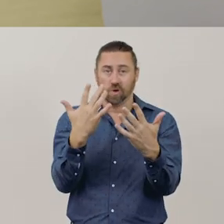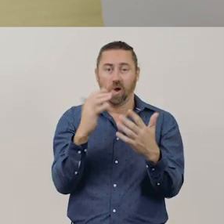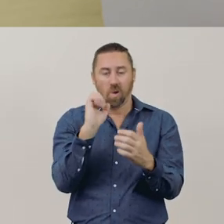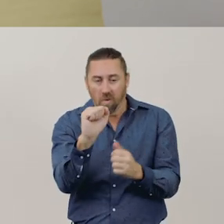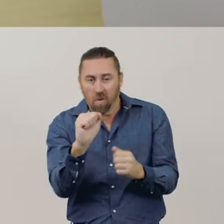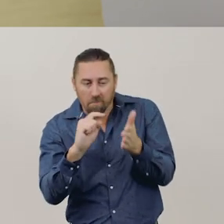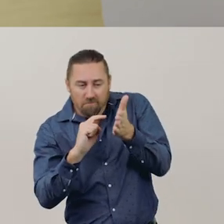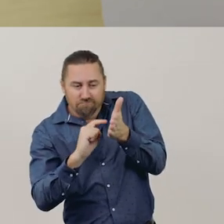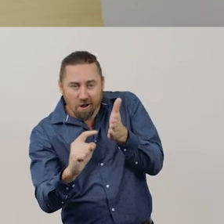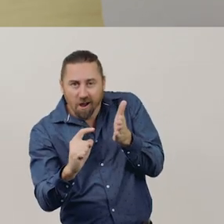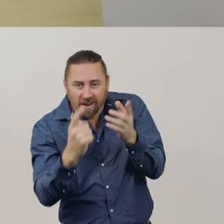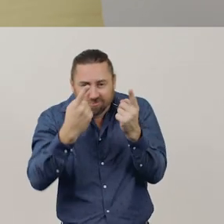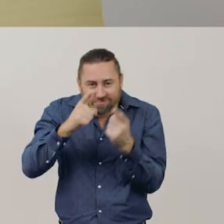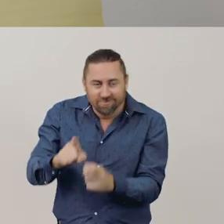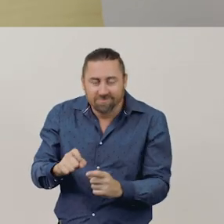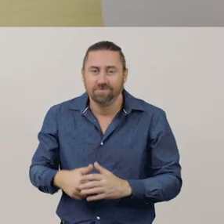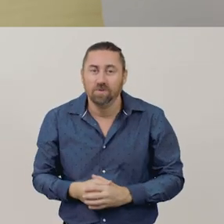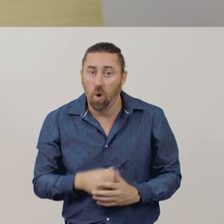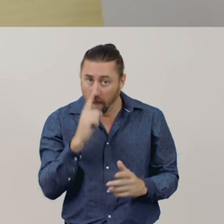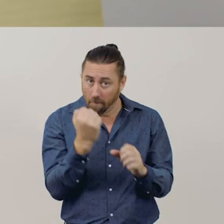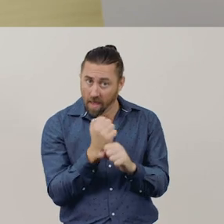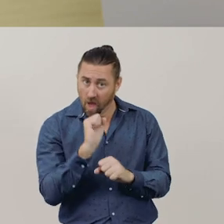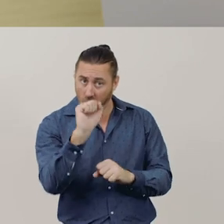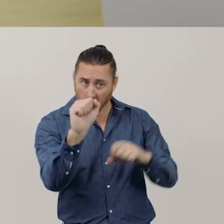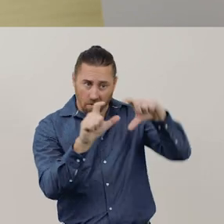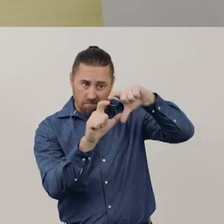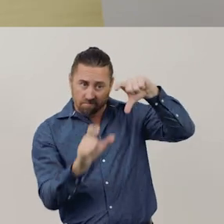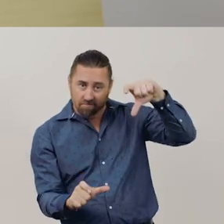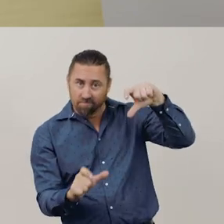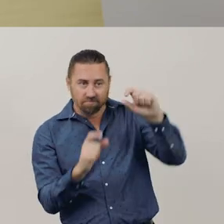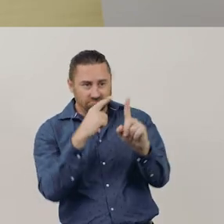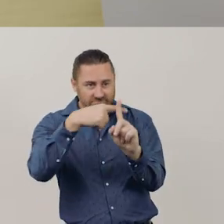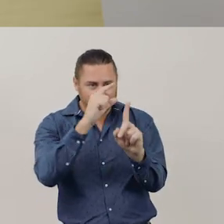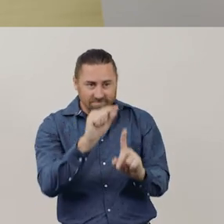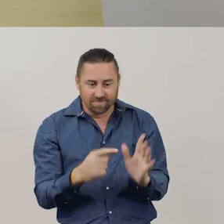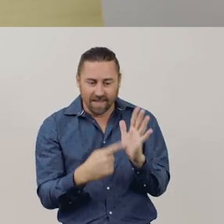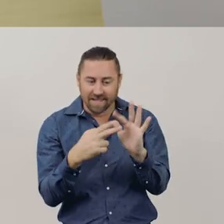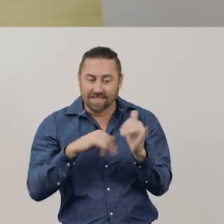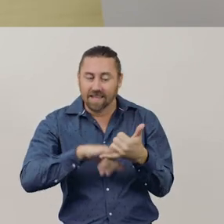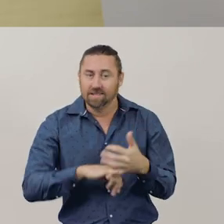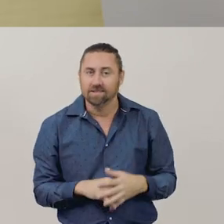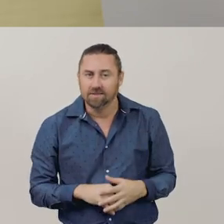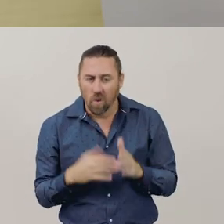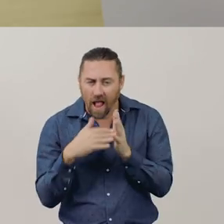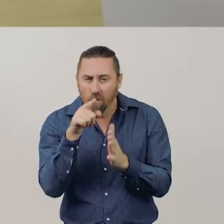or even make your own tens frame to help you with some subtraction solutions.